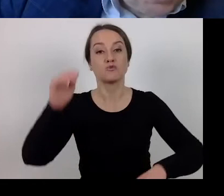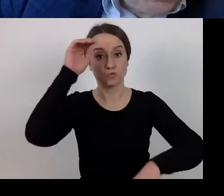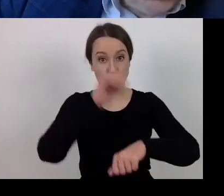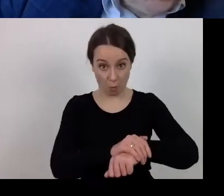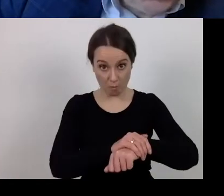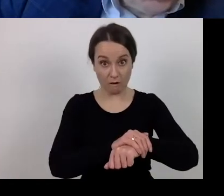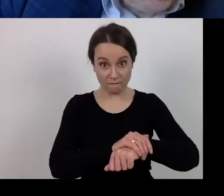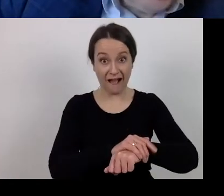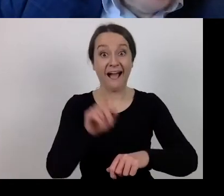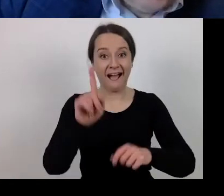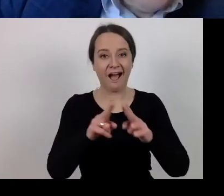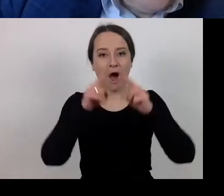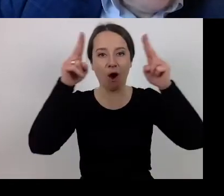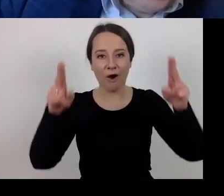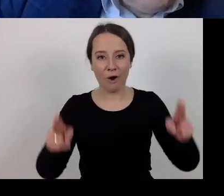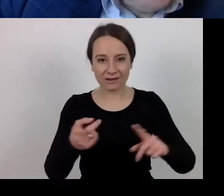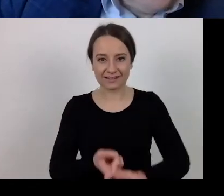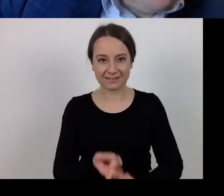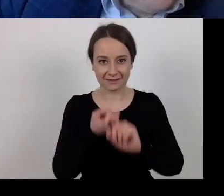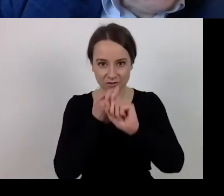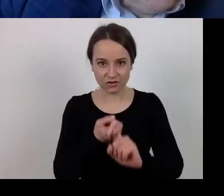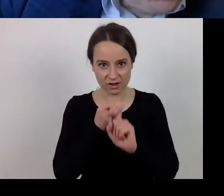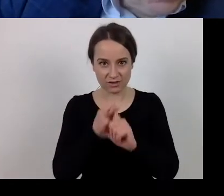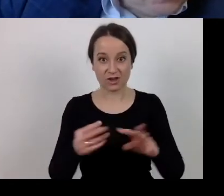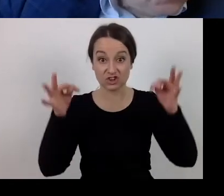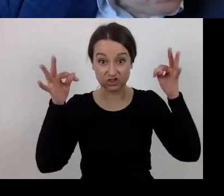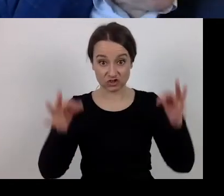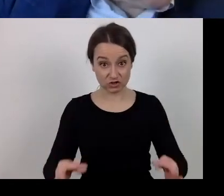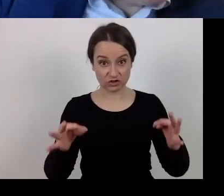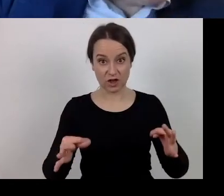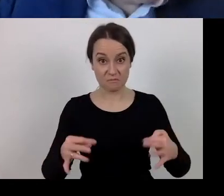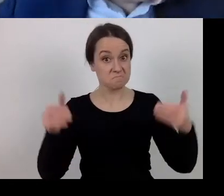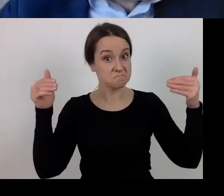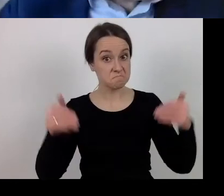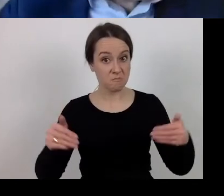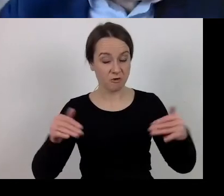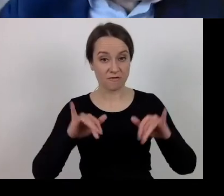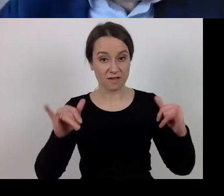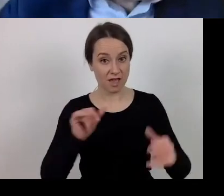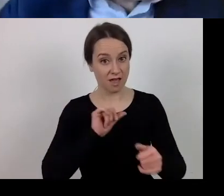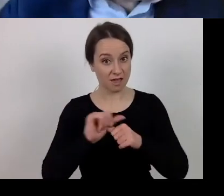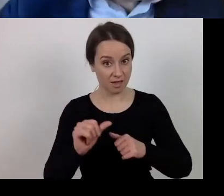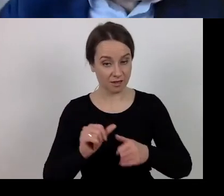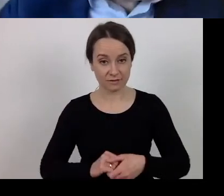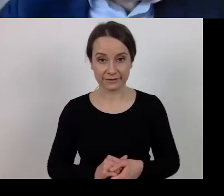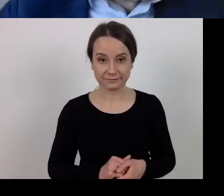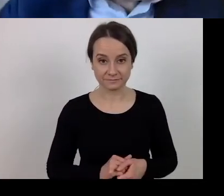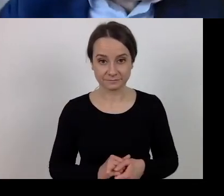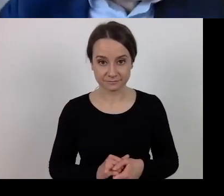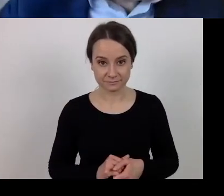As of now, the waivers